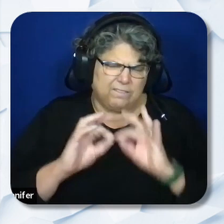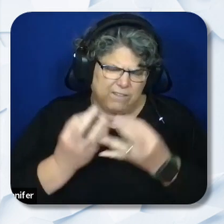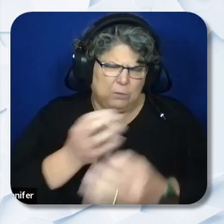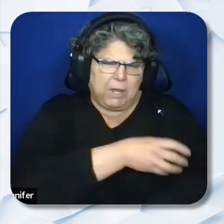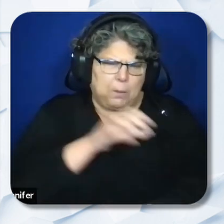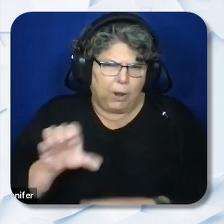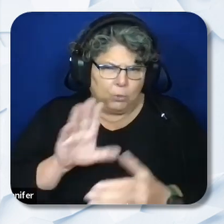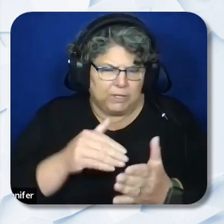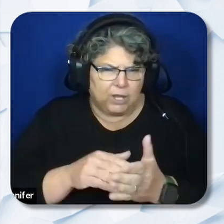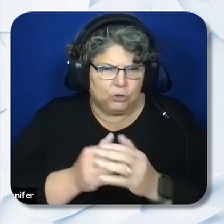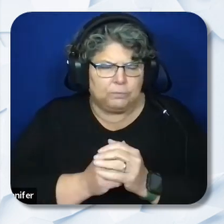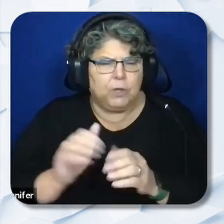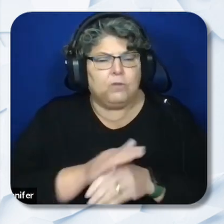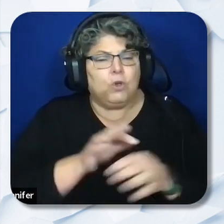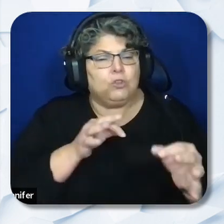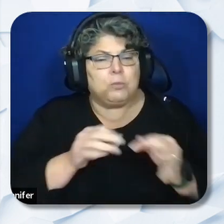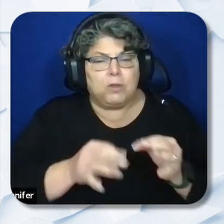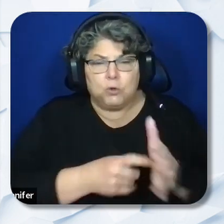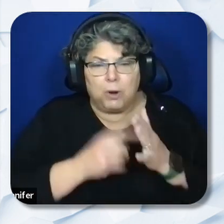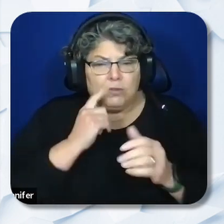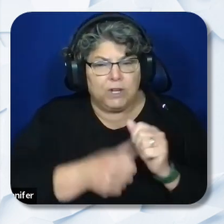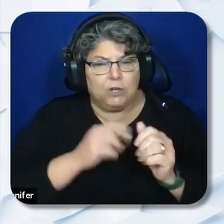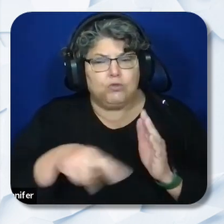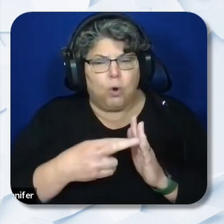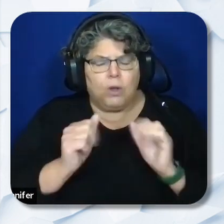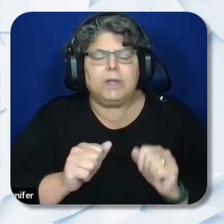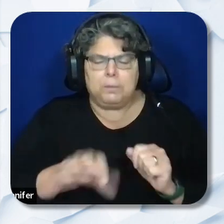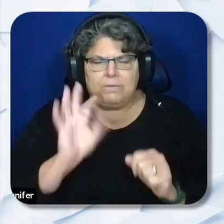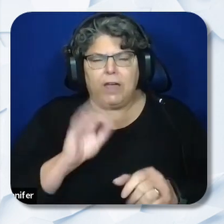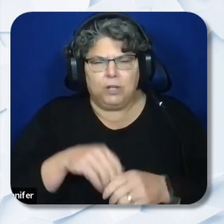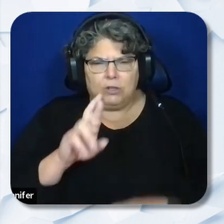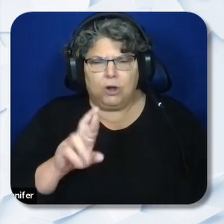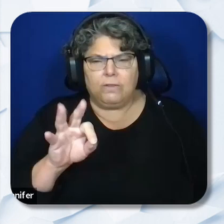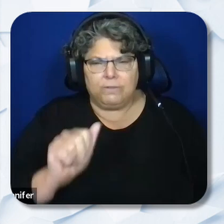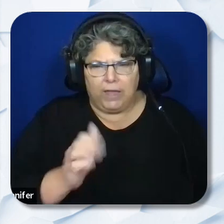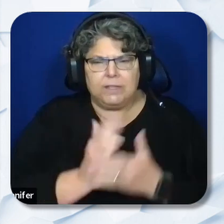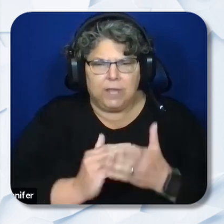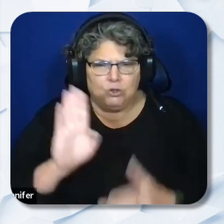Full descriptions of the requirements for each role can be found in the RFA. Section B. Erin: